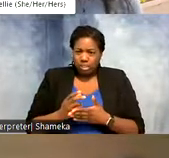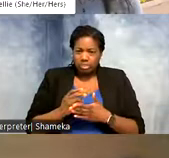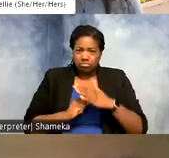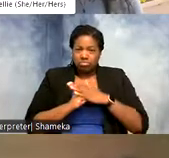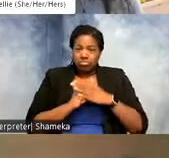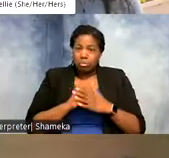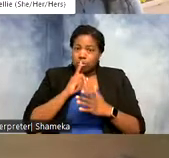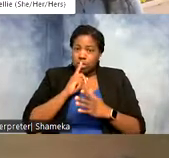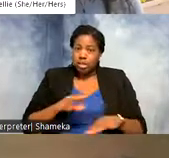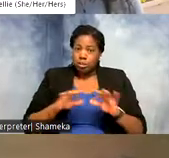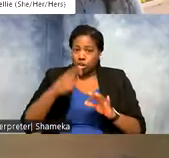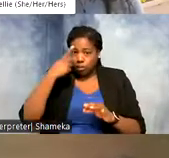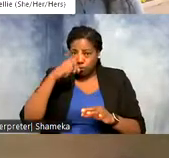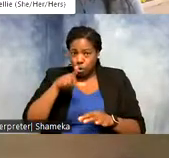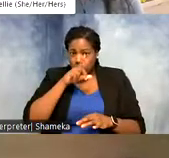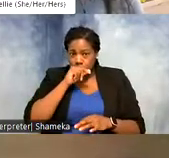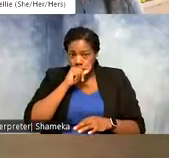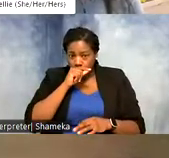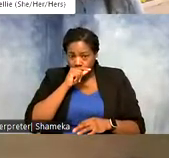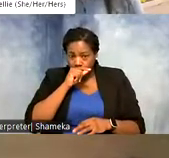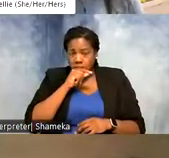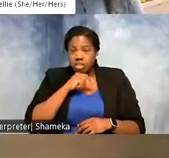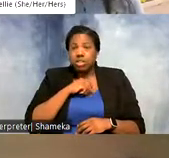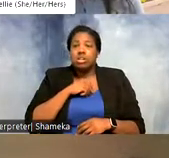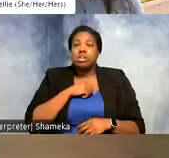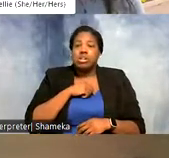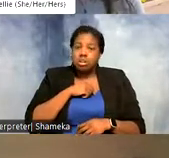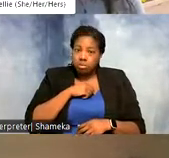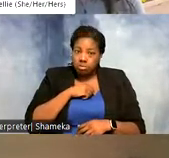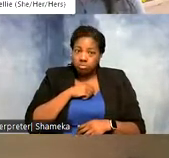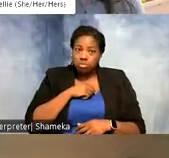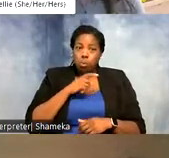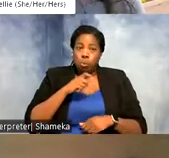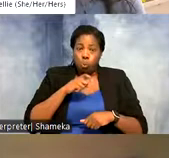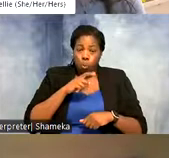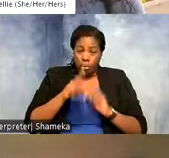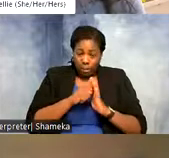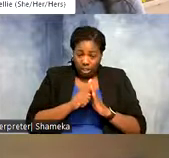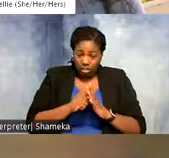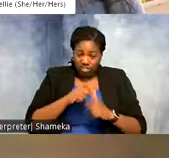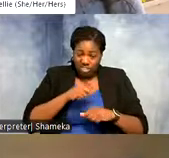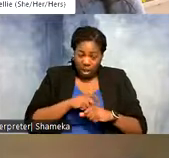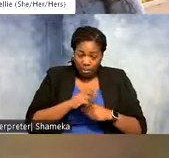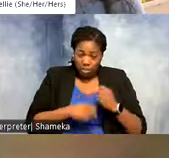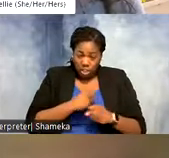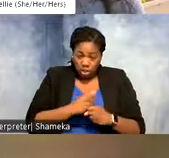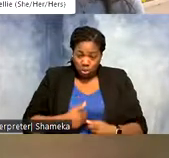the bird. What times of year are they using certain habitats? And then when we know where they're